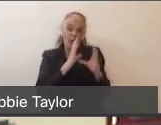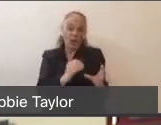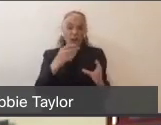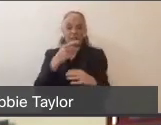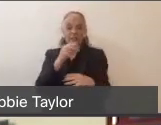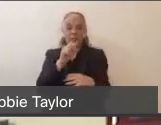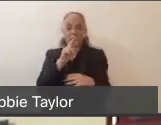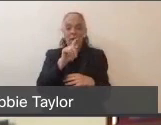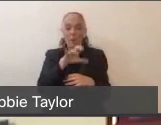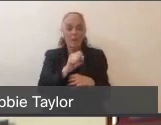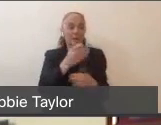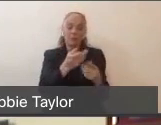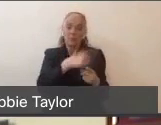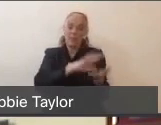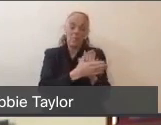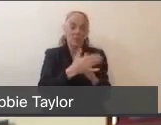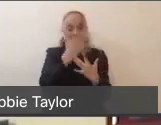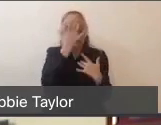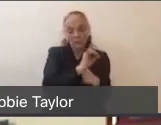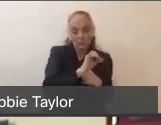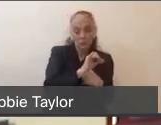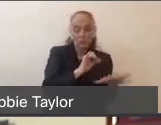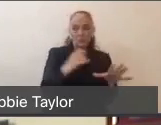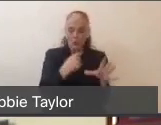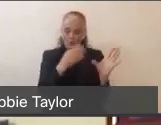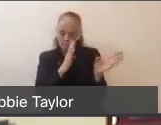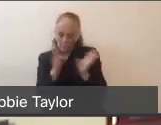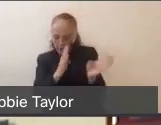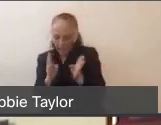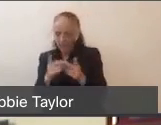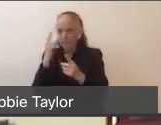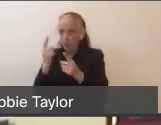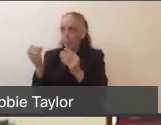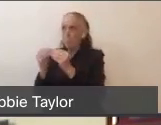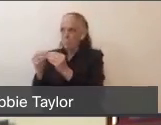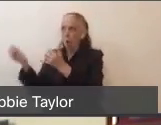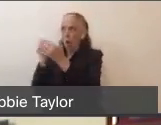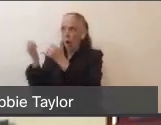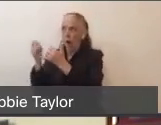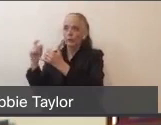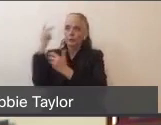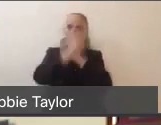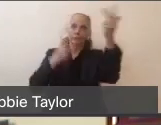that takes into account the increased call volume, at the same time looking at losing health care workers,